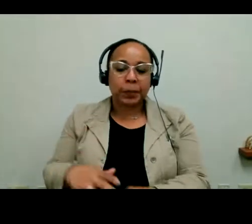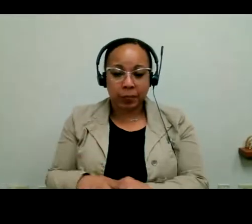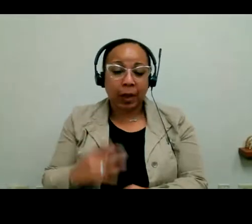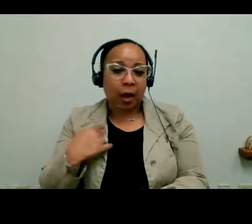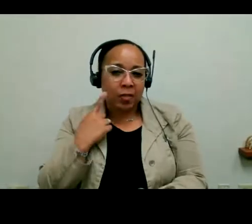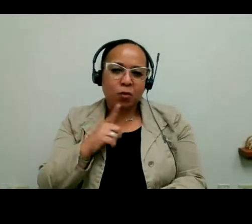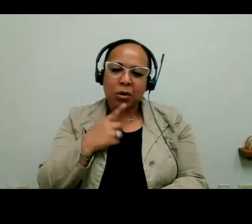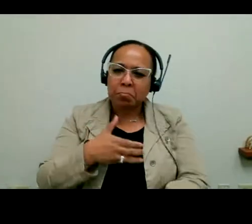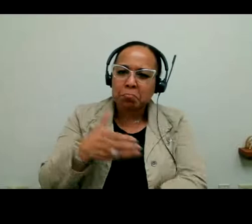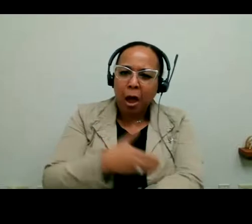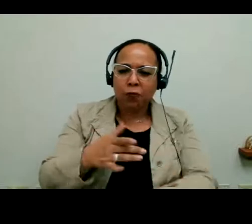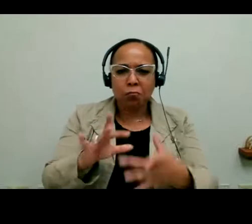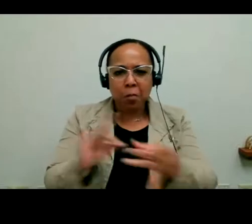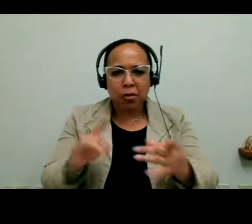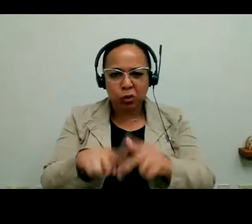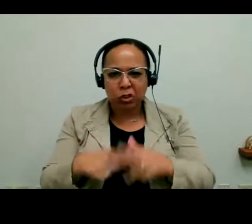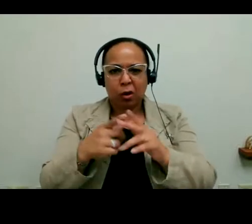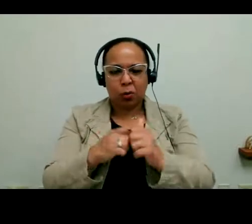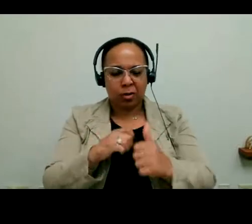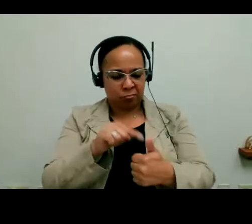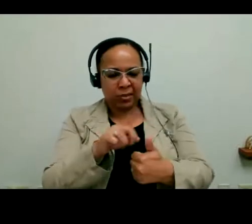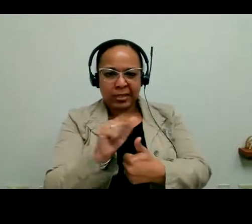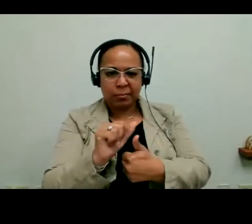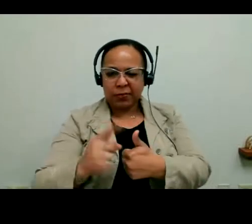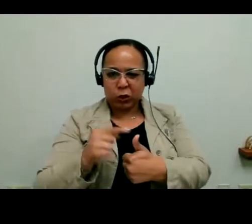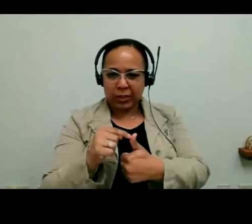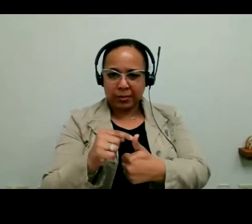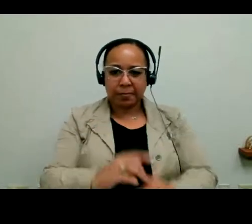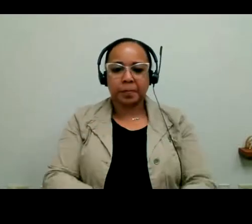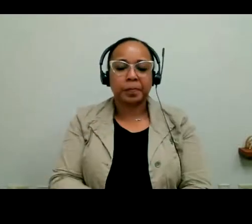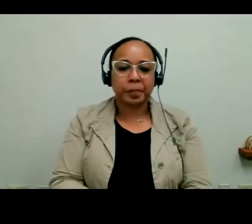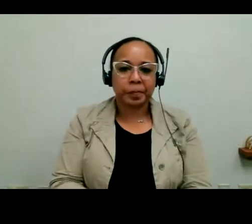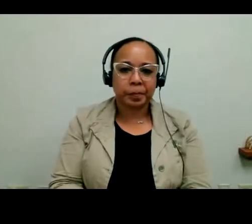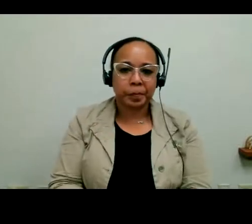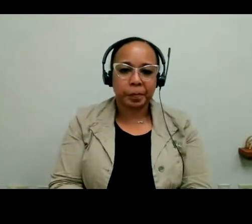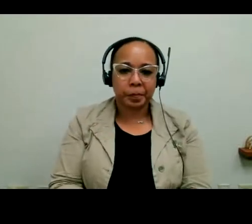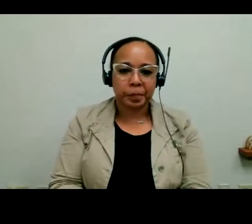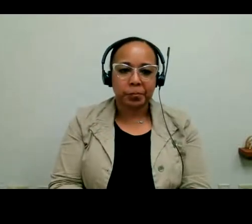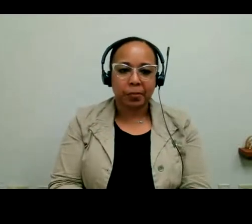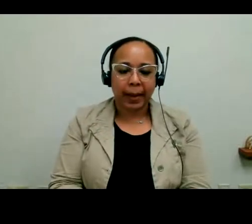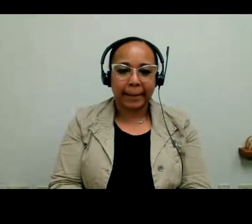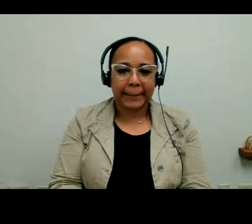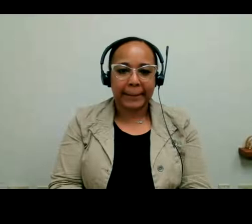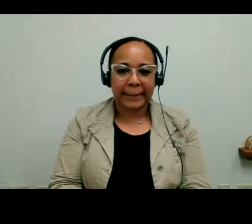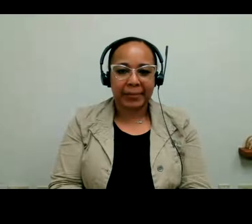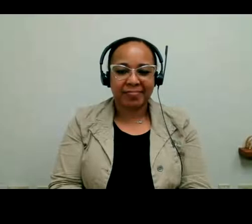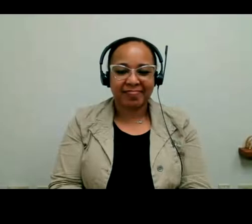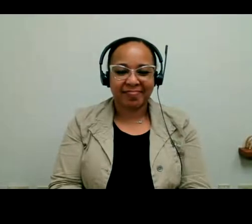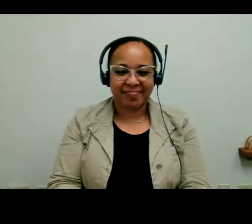we started with disability. I'm going to go back to share my